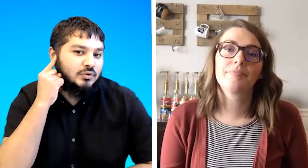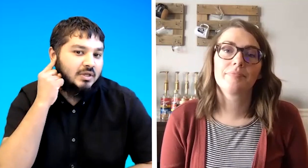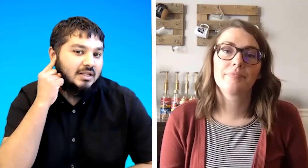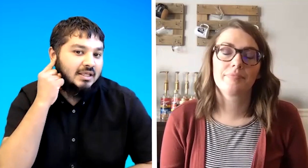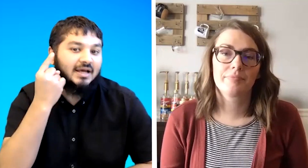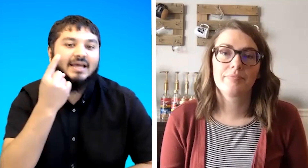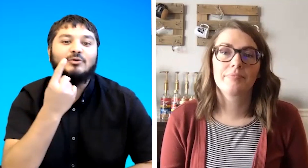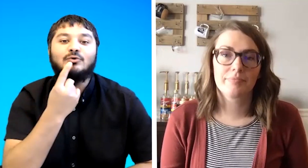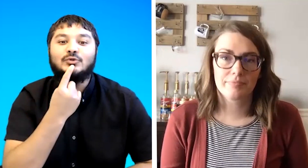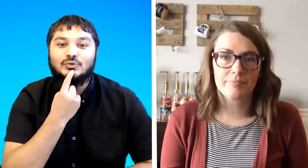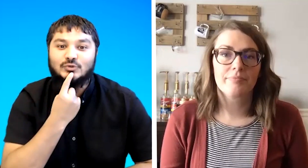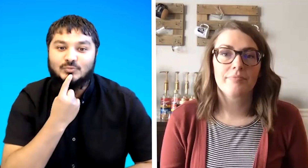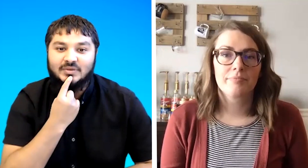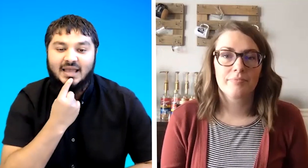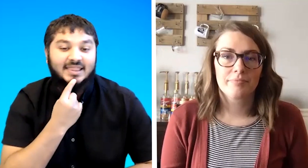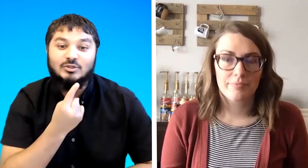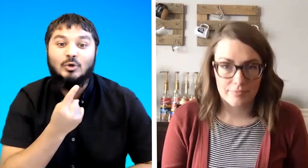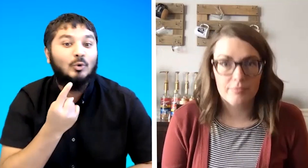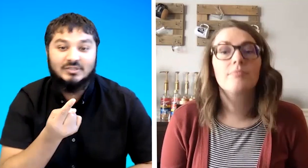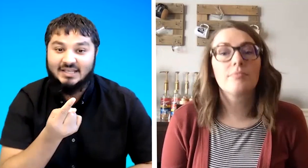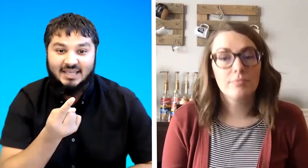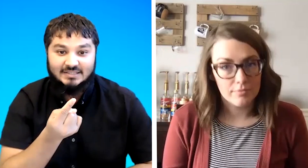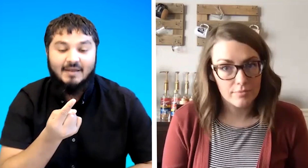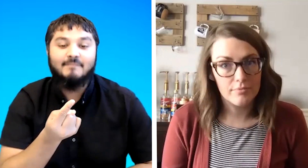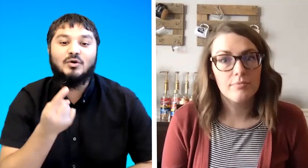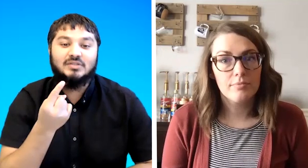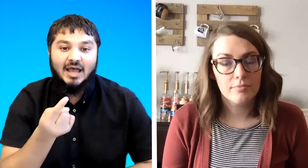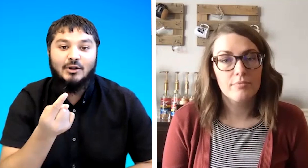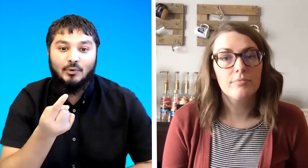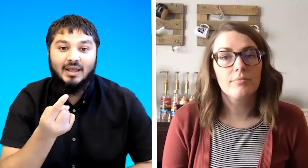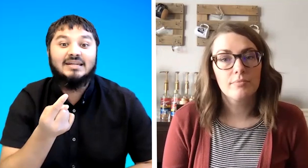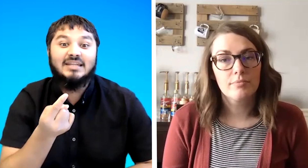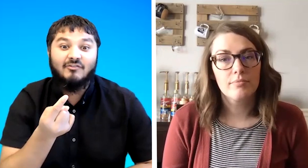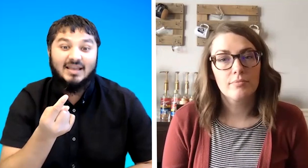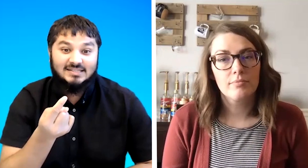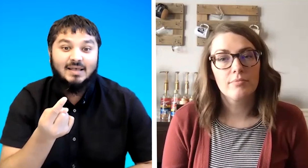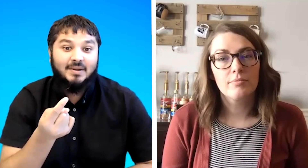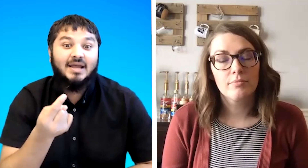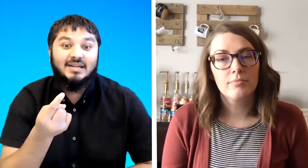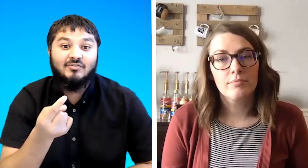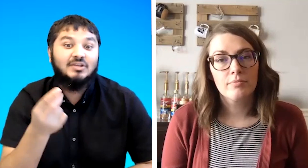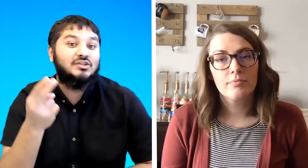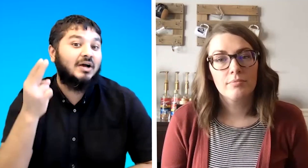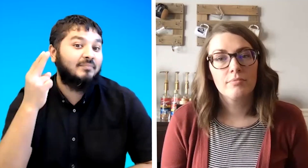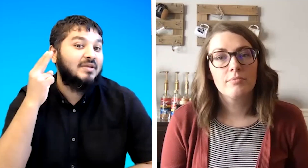can hear can also speak and that's not always the case because i know a deaf examiner a deaf teacher